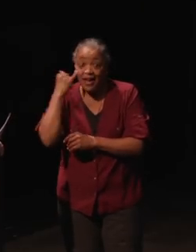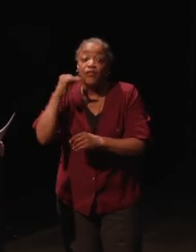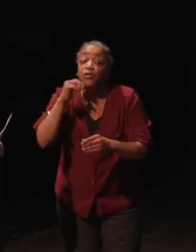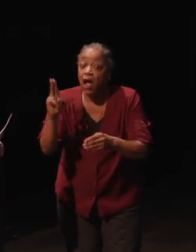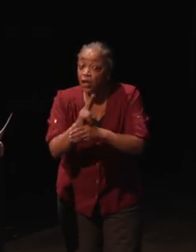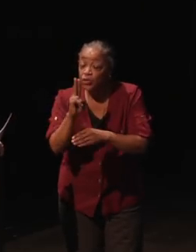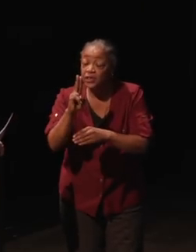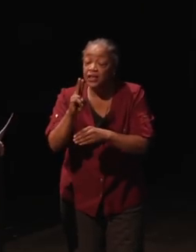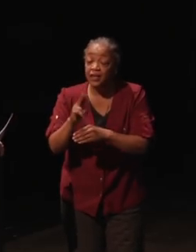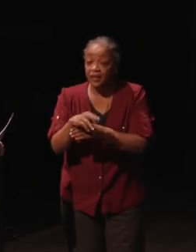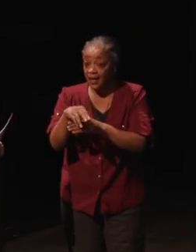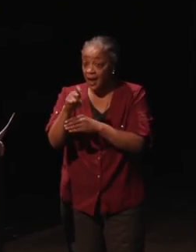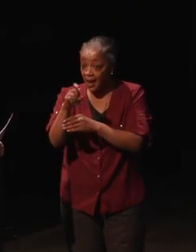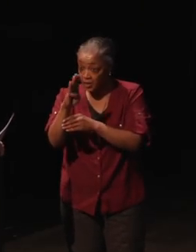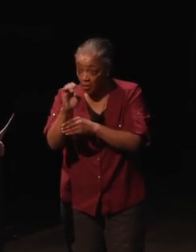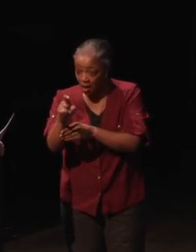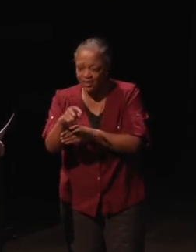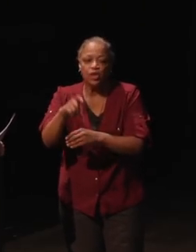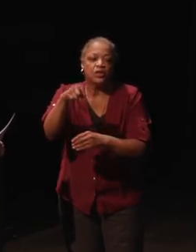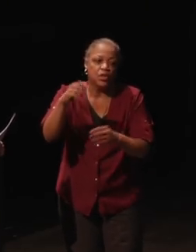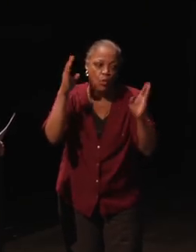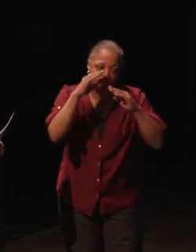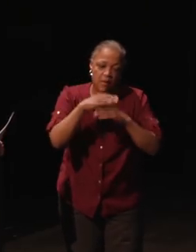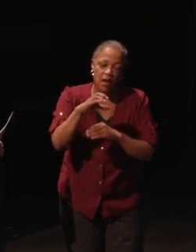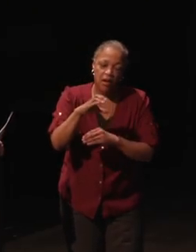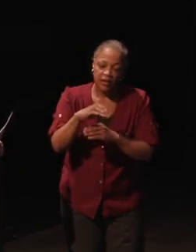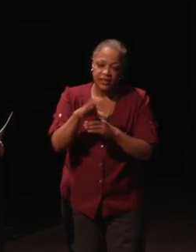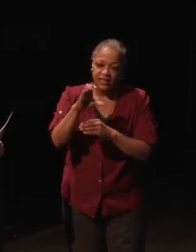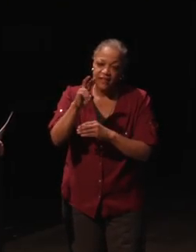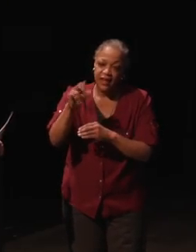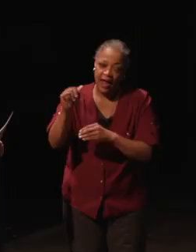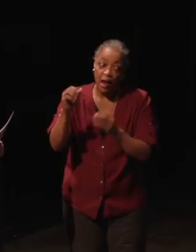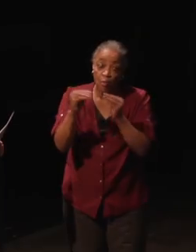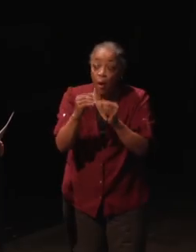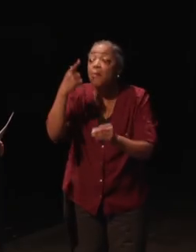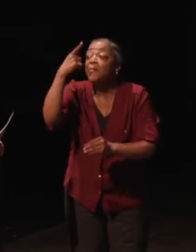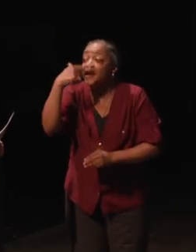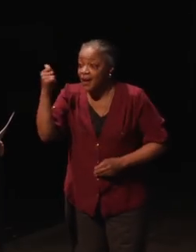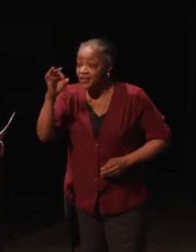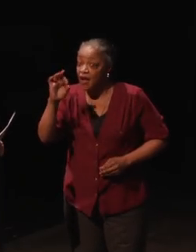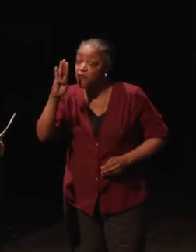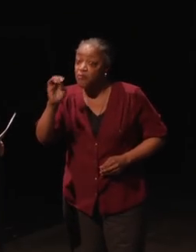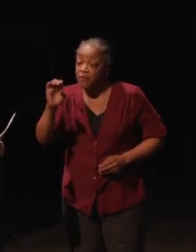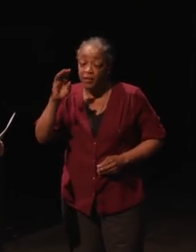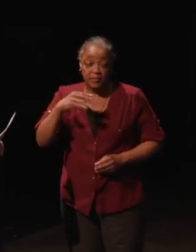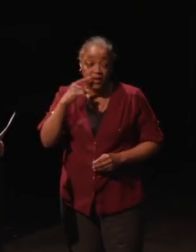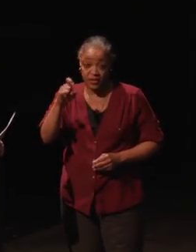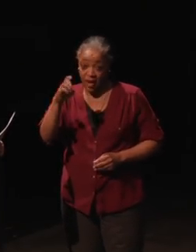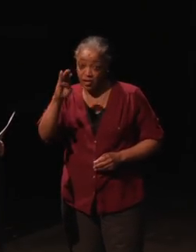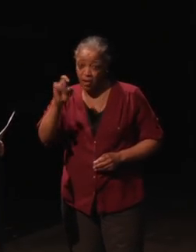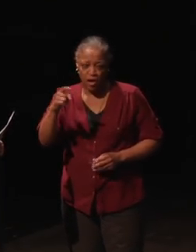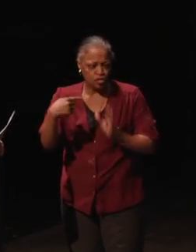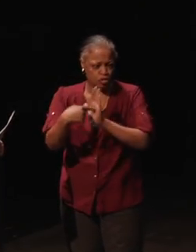You need to worry about CVAA more because of Xbox. It's been done. So, it shows that it can be done.